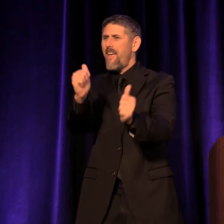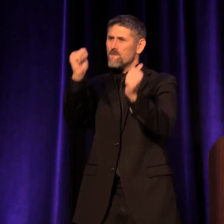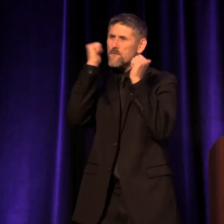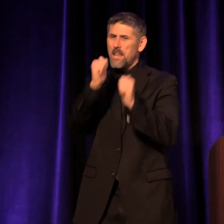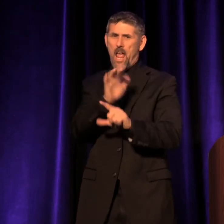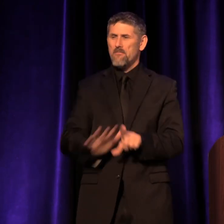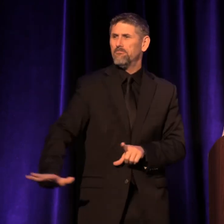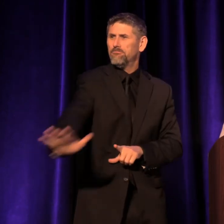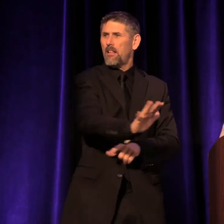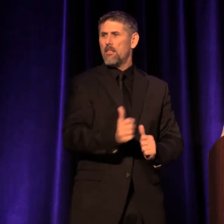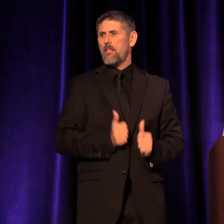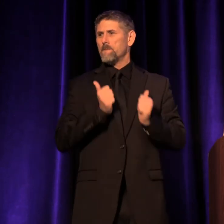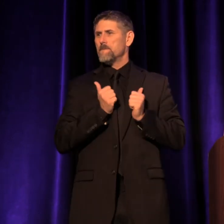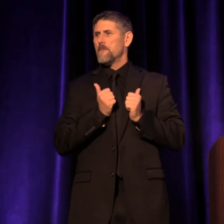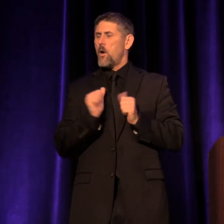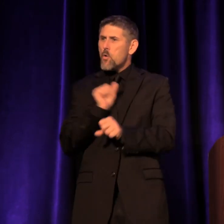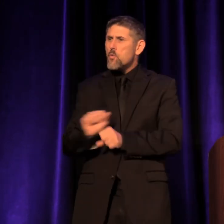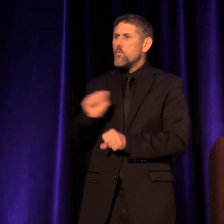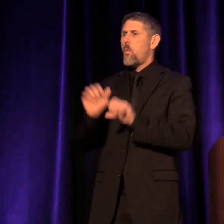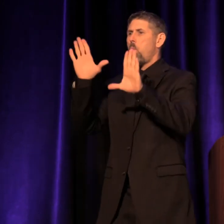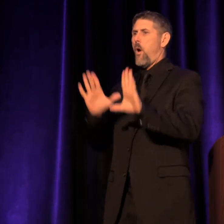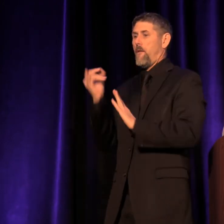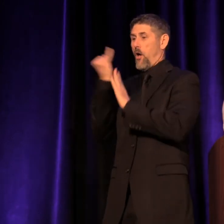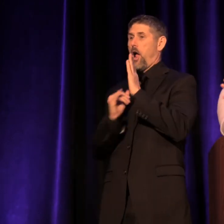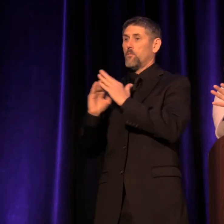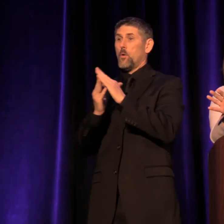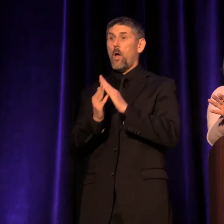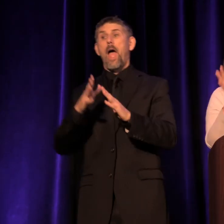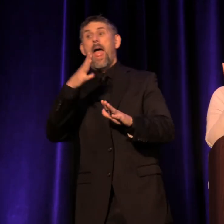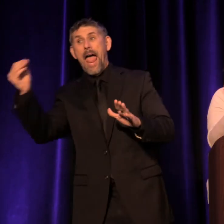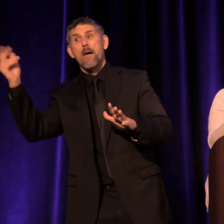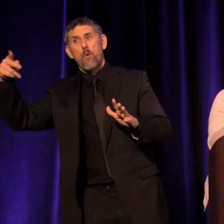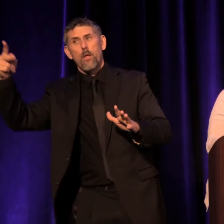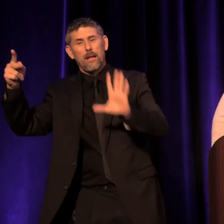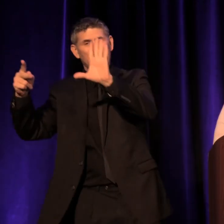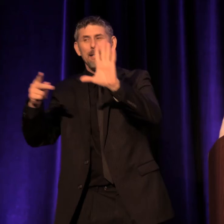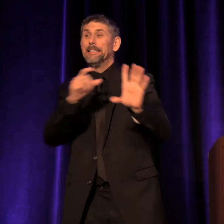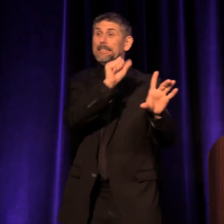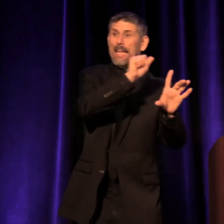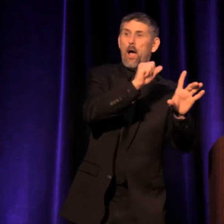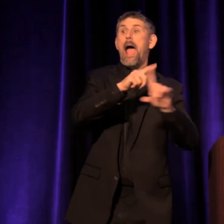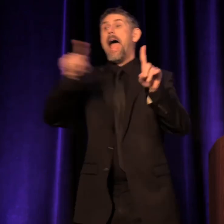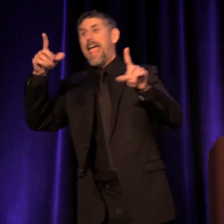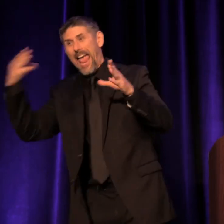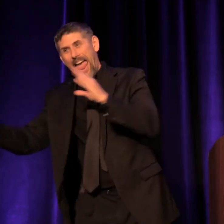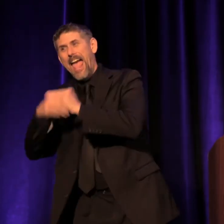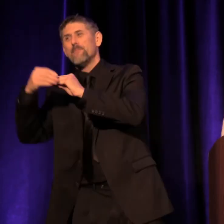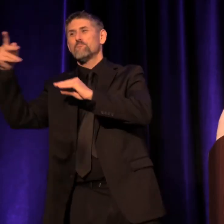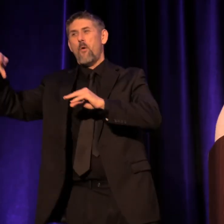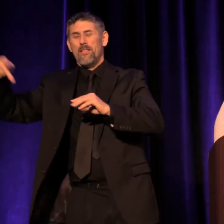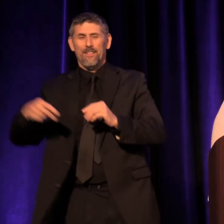So working in a wonderful art's community in Seattle and Portland, and Portland (chuckling), West Coast people,